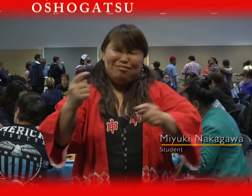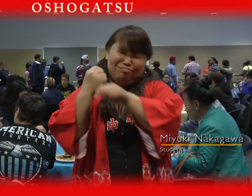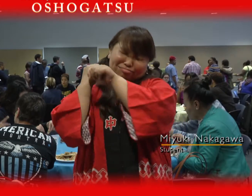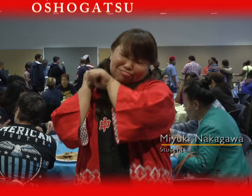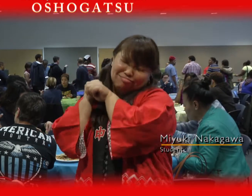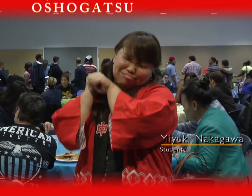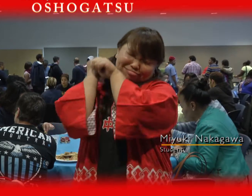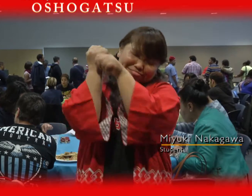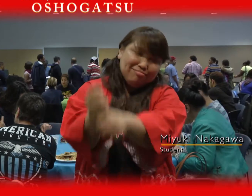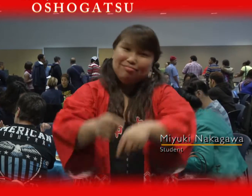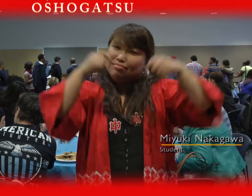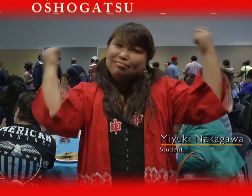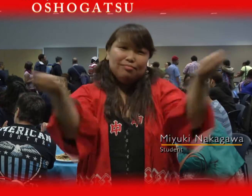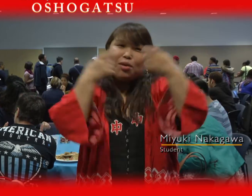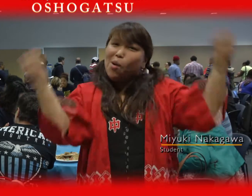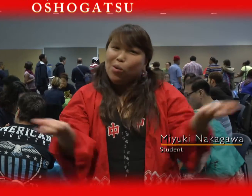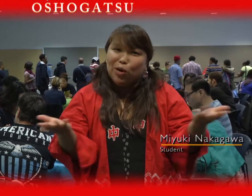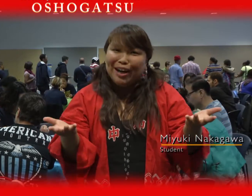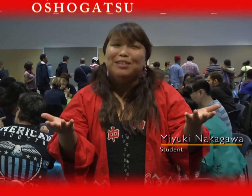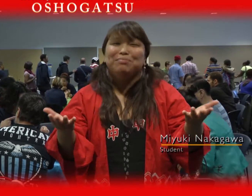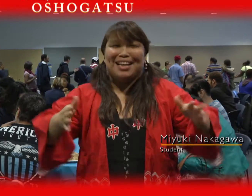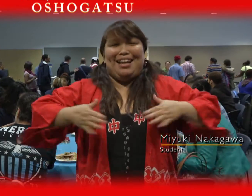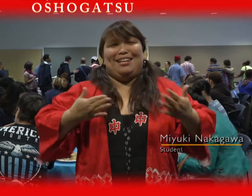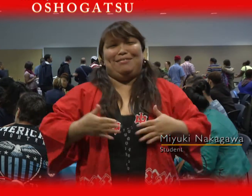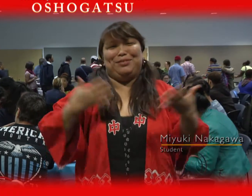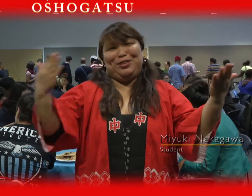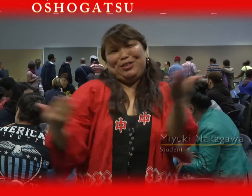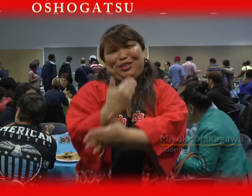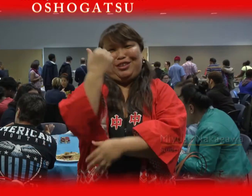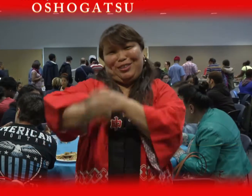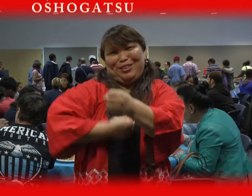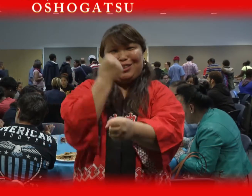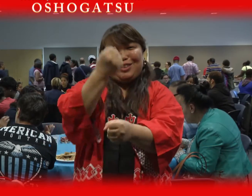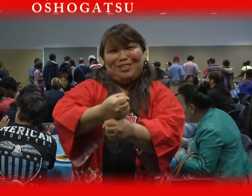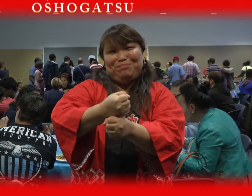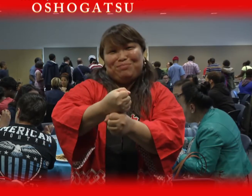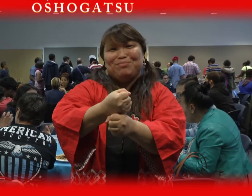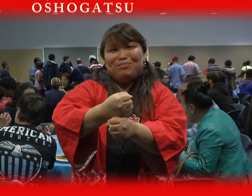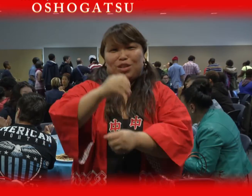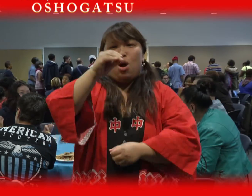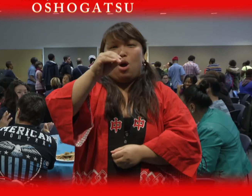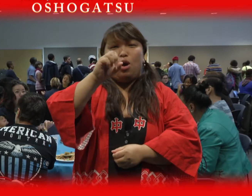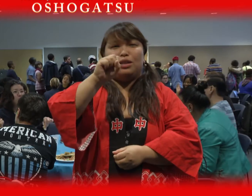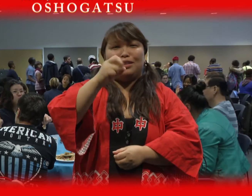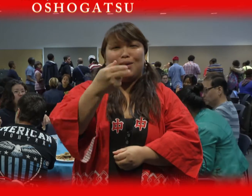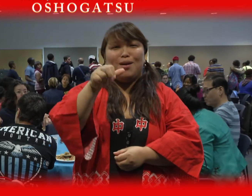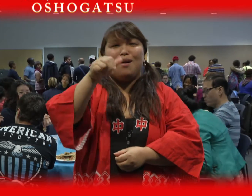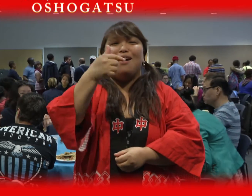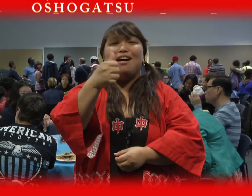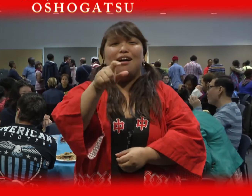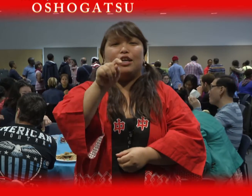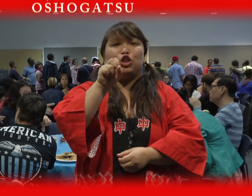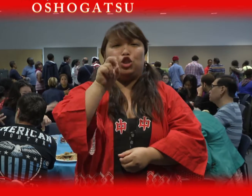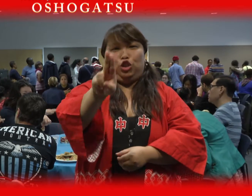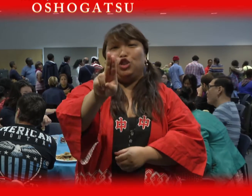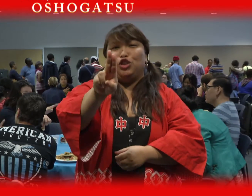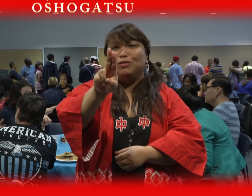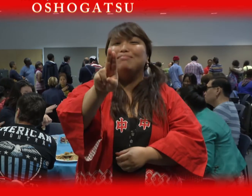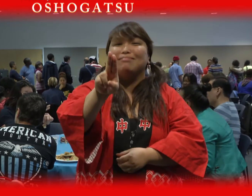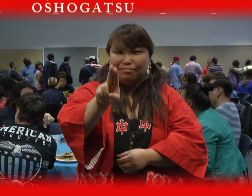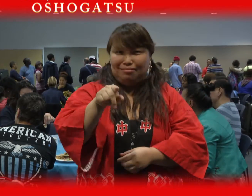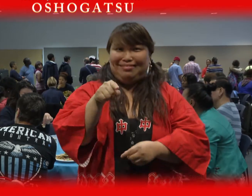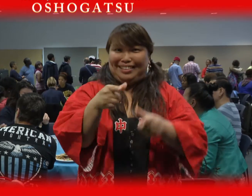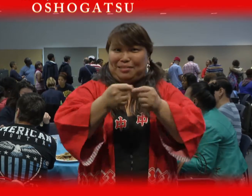Japan has a long tradition of celebrating New Year’s, or Oshogatsu.